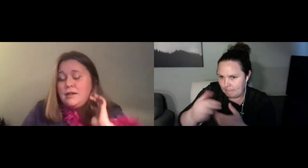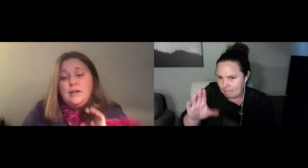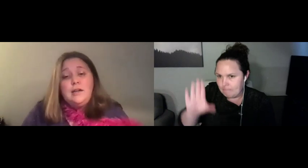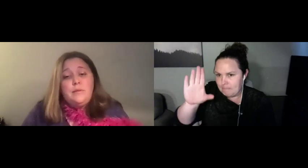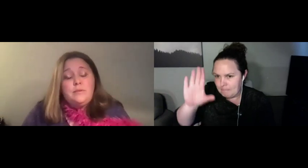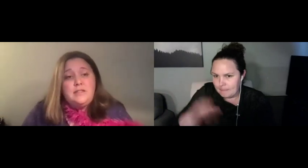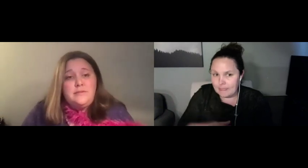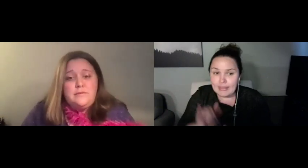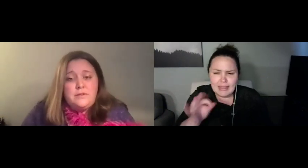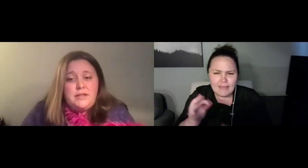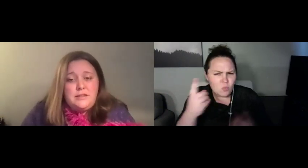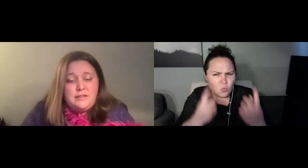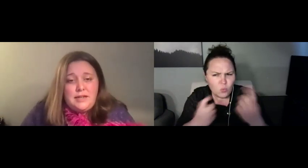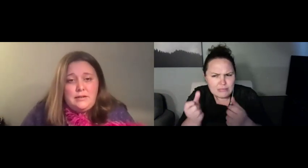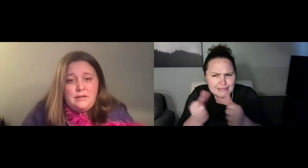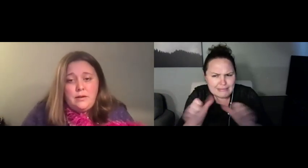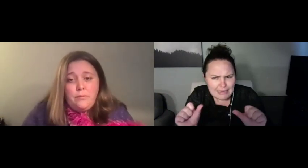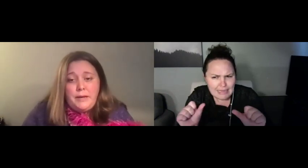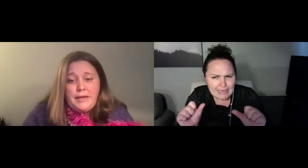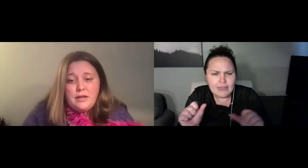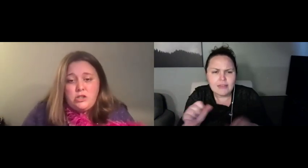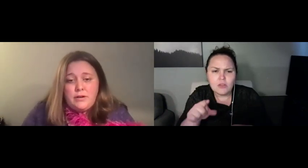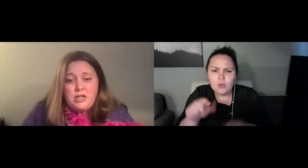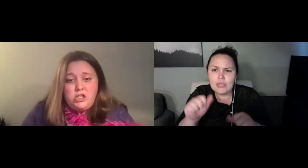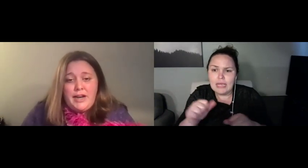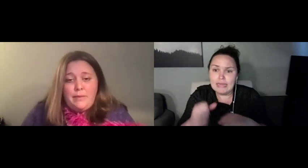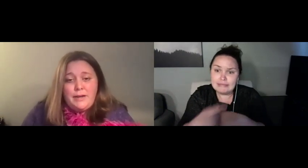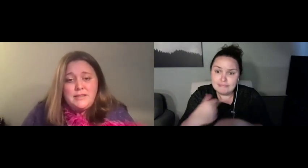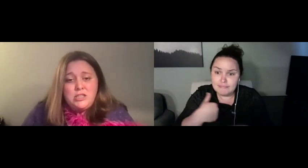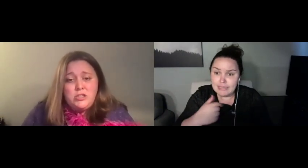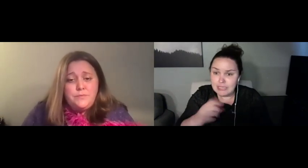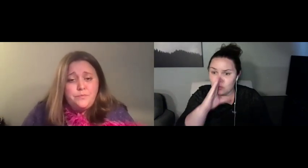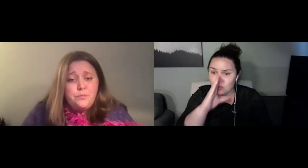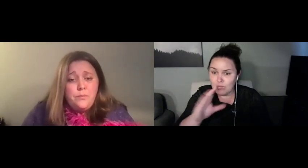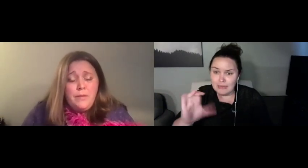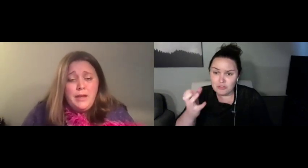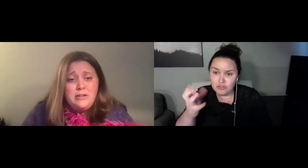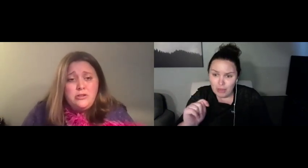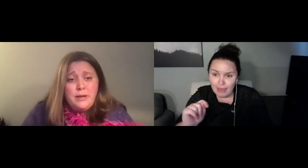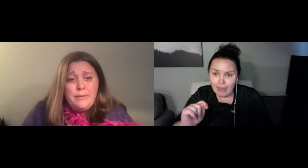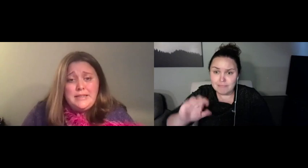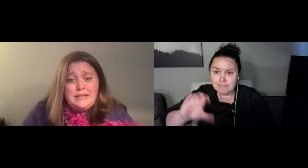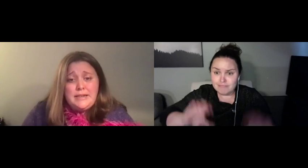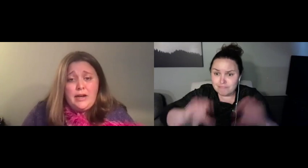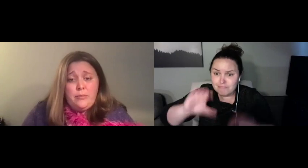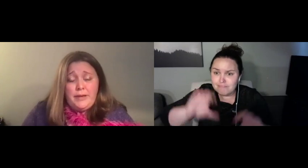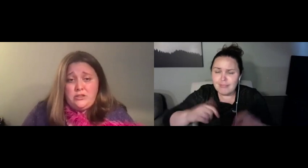please feel free to send me a direct chat message and I'll do my best to help answer